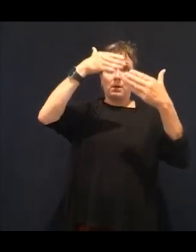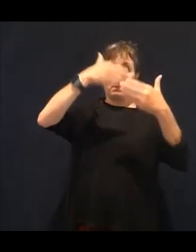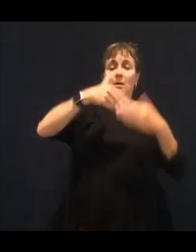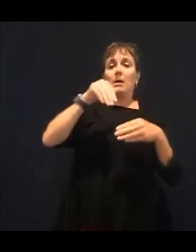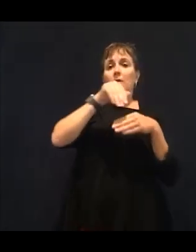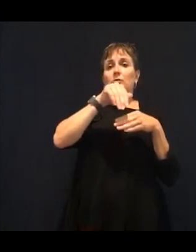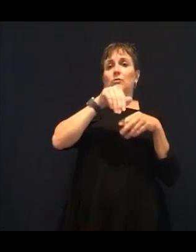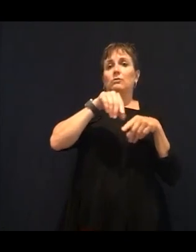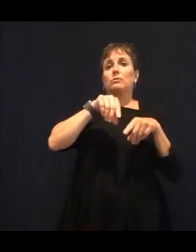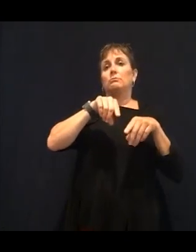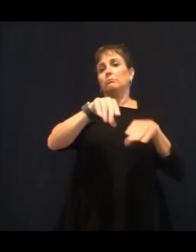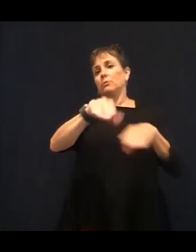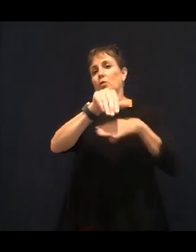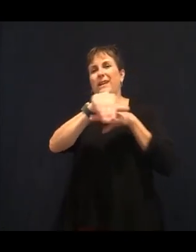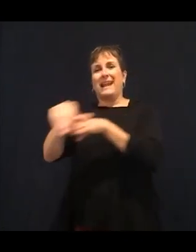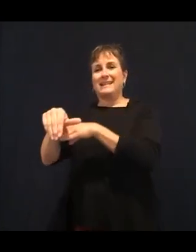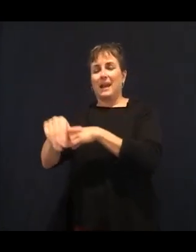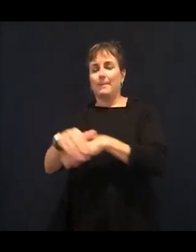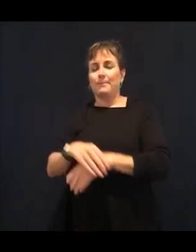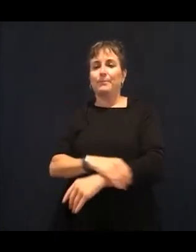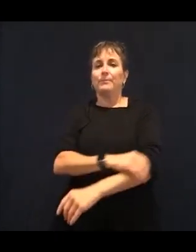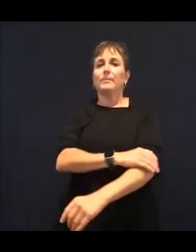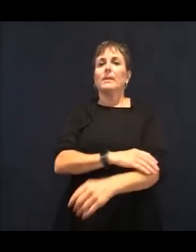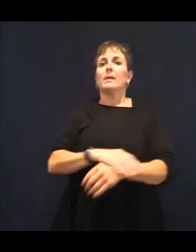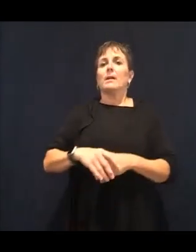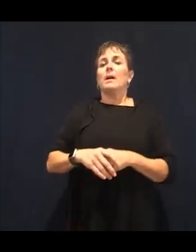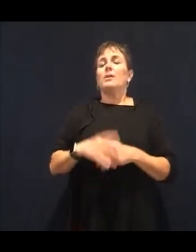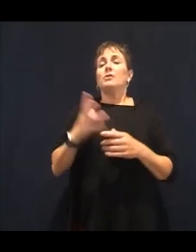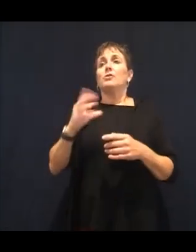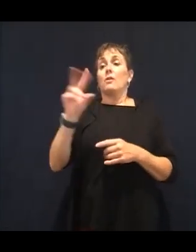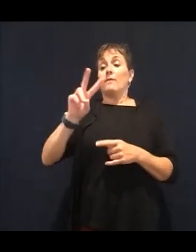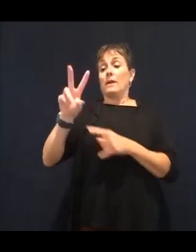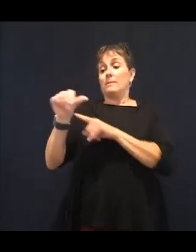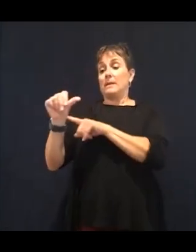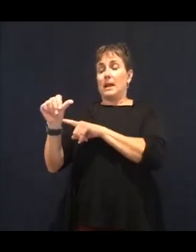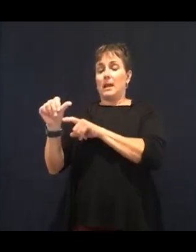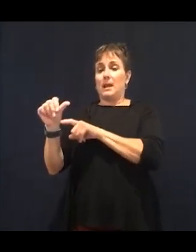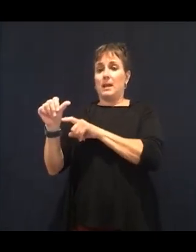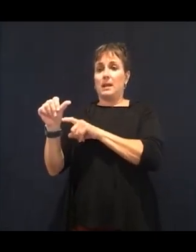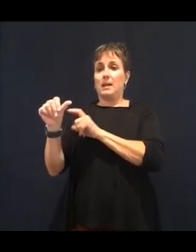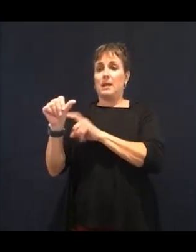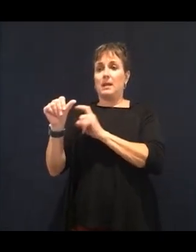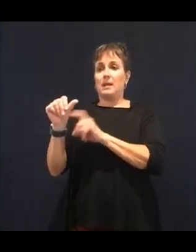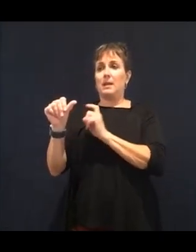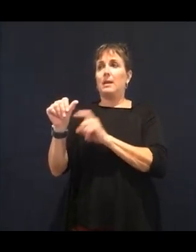animal based food. So like dairy,